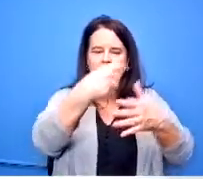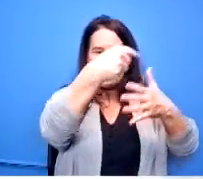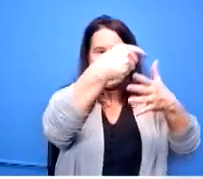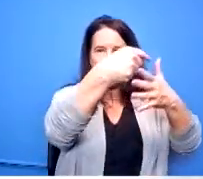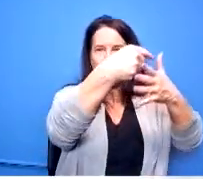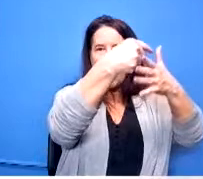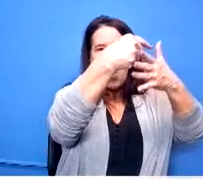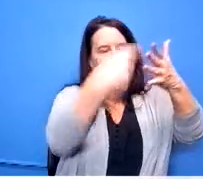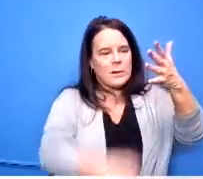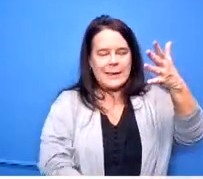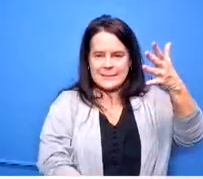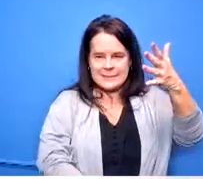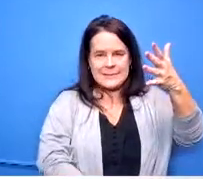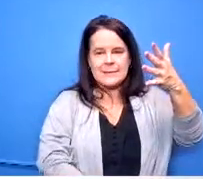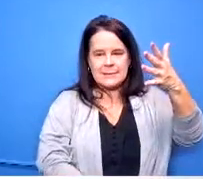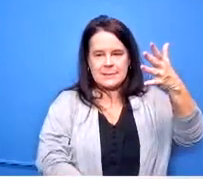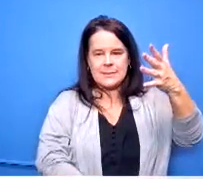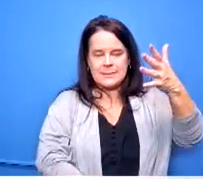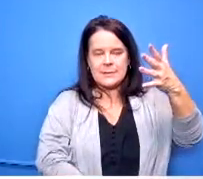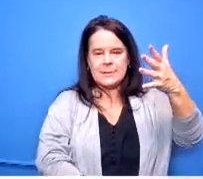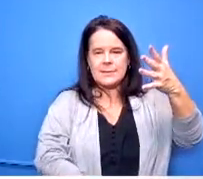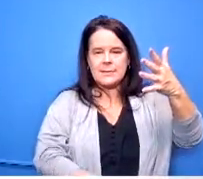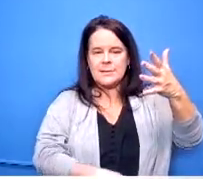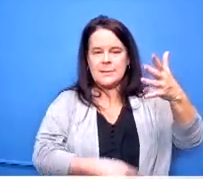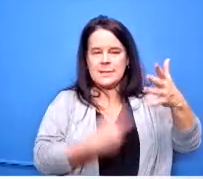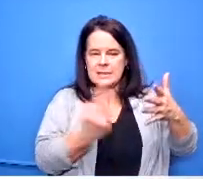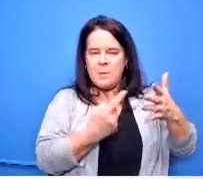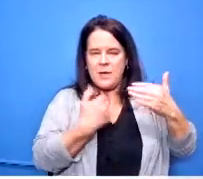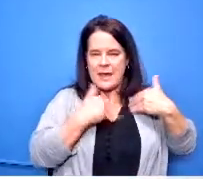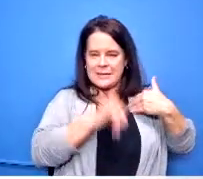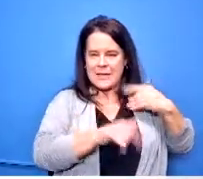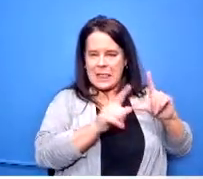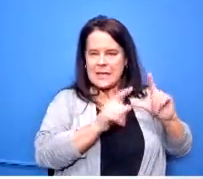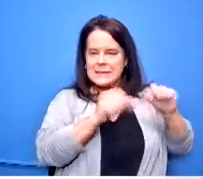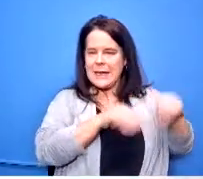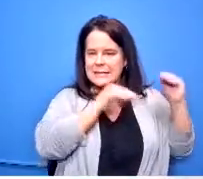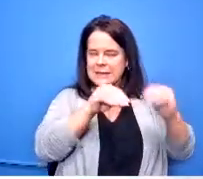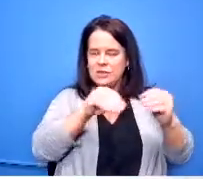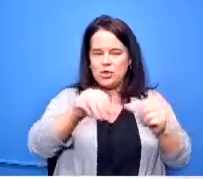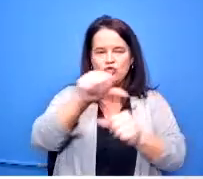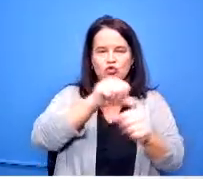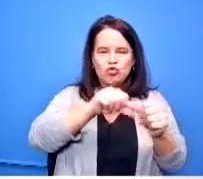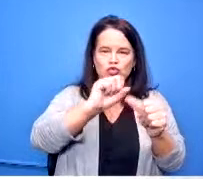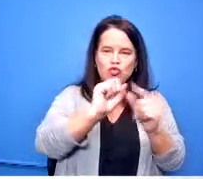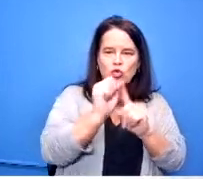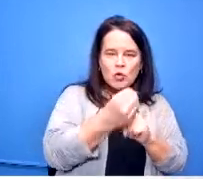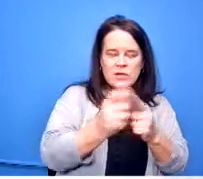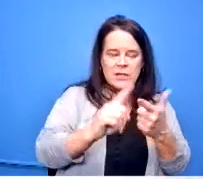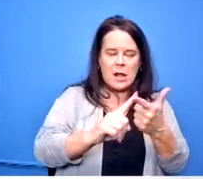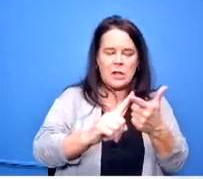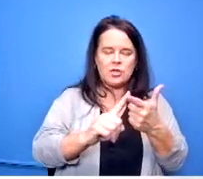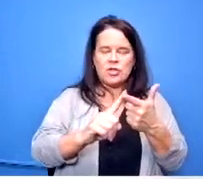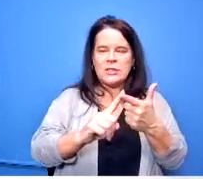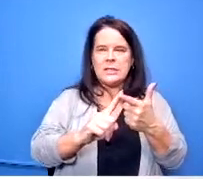that someone with that licensure could teach so sociology psychology african-american history etc